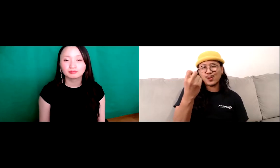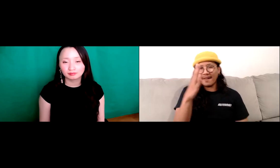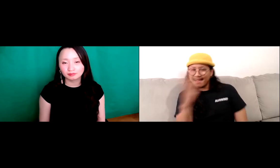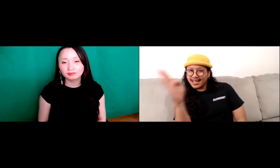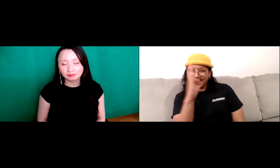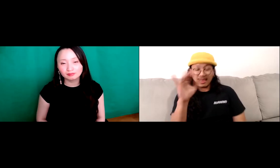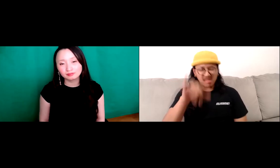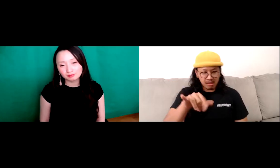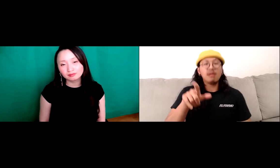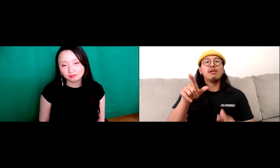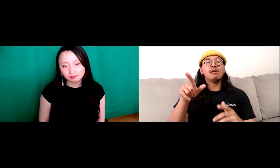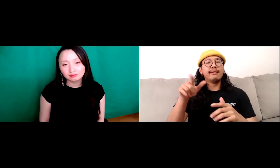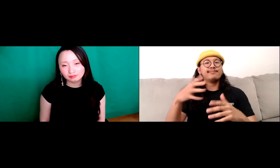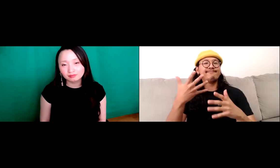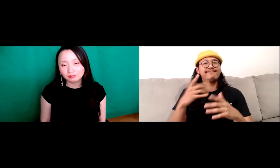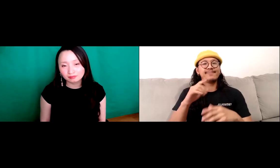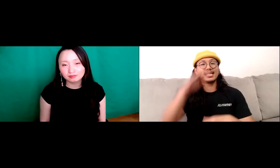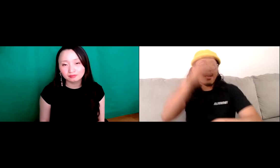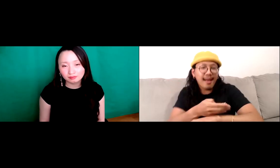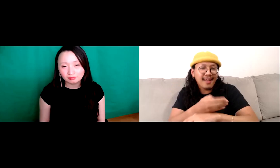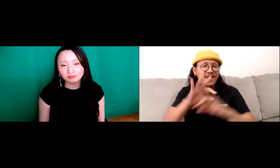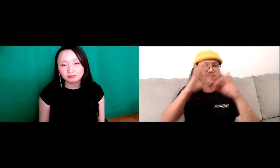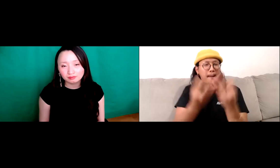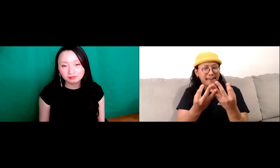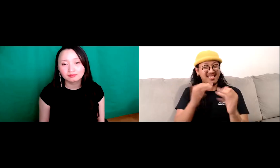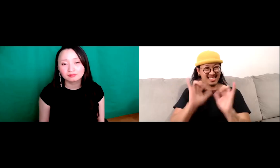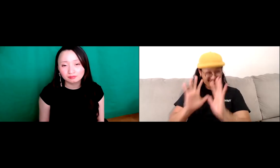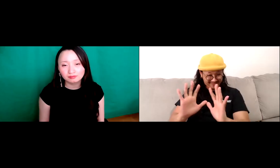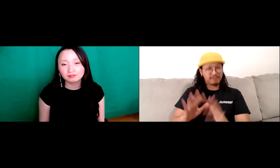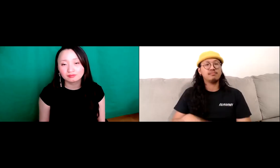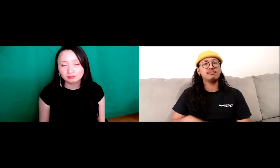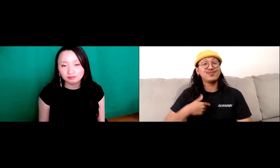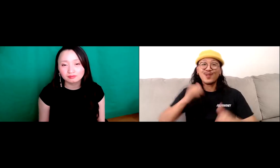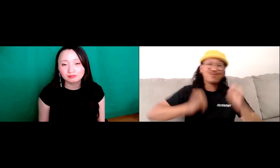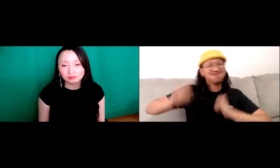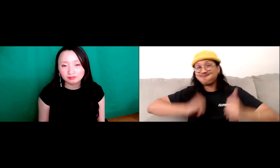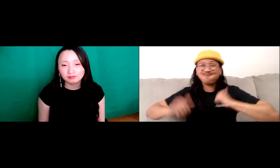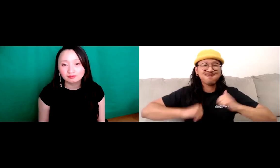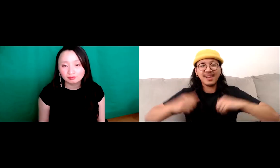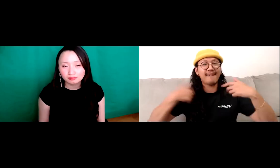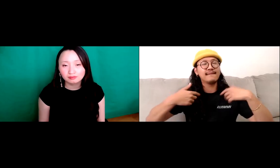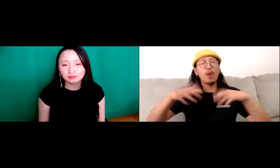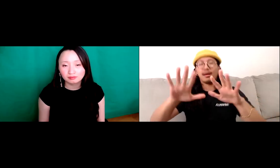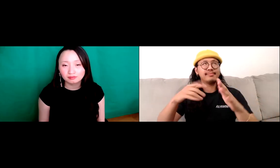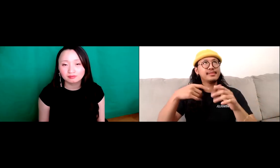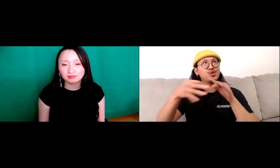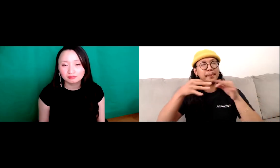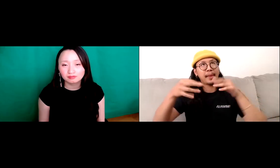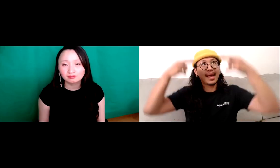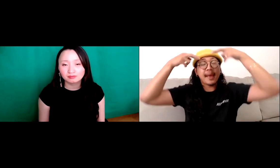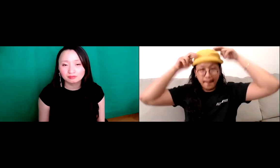maybe 10 so preteen. He was there with his family.